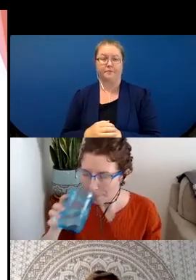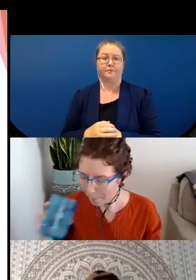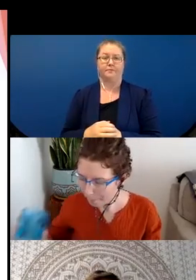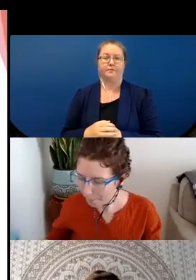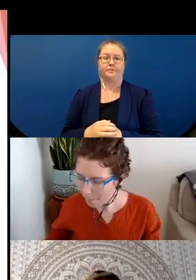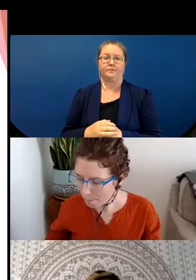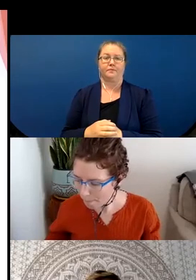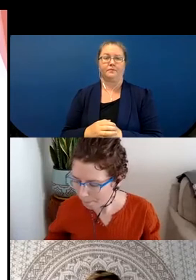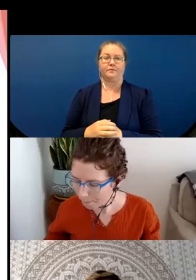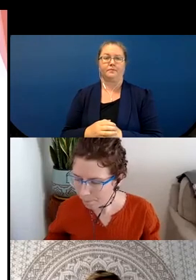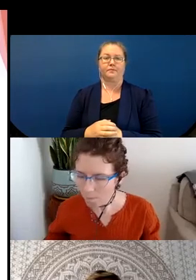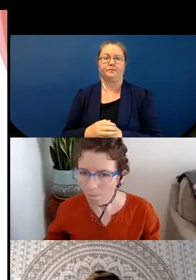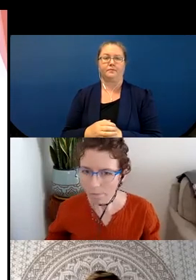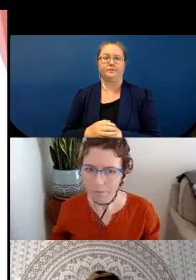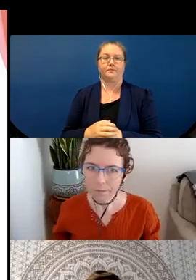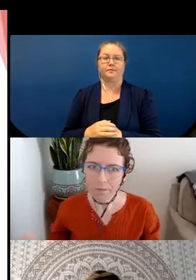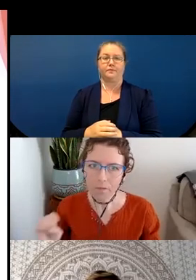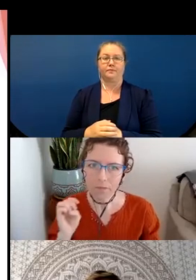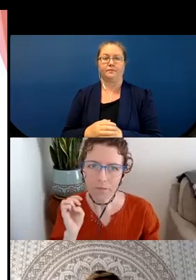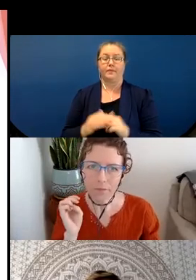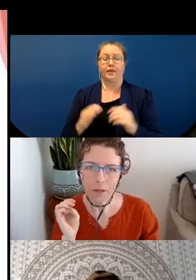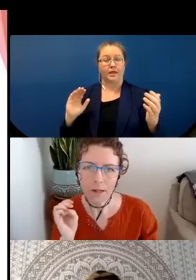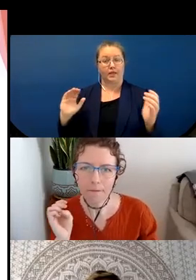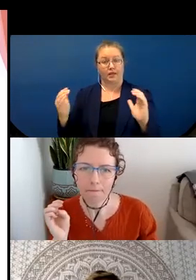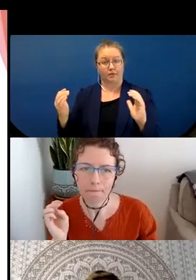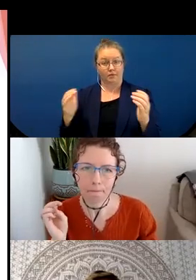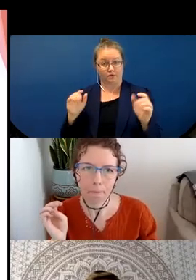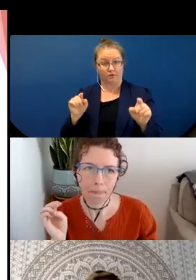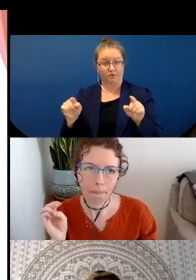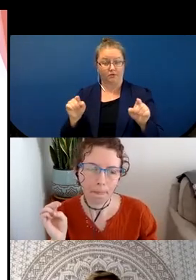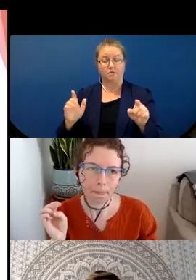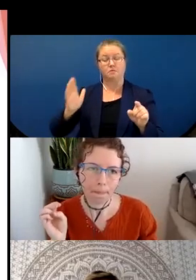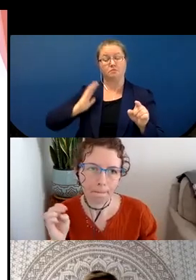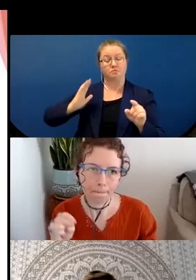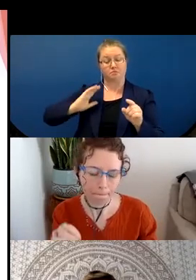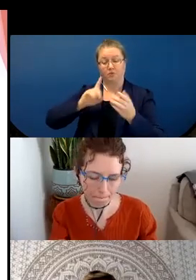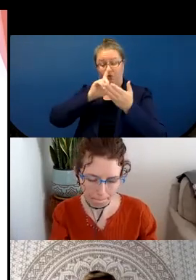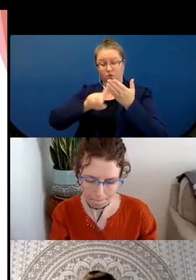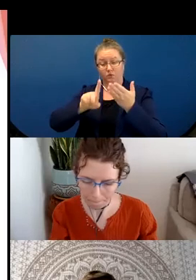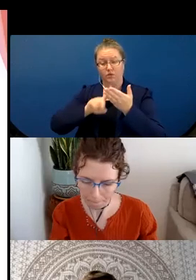ASL and Navajo is that prior research made comparisons based on misleading terminologies